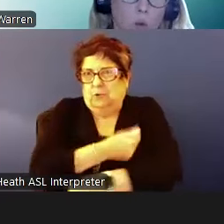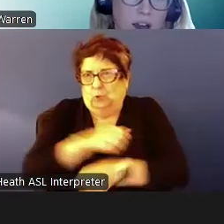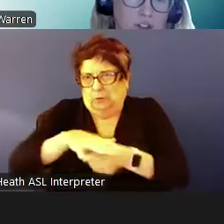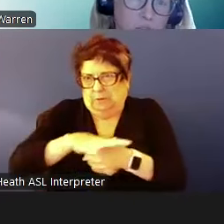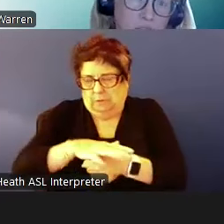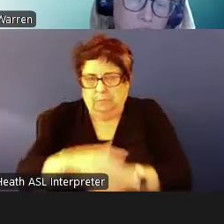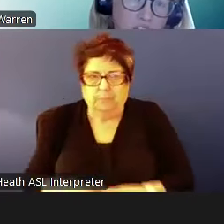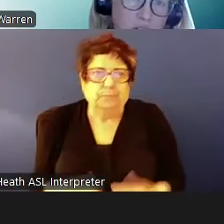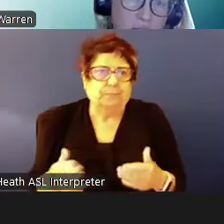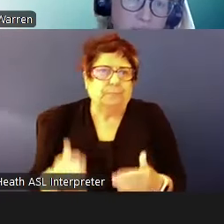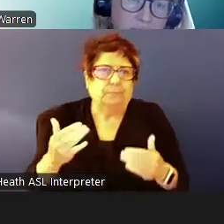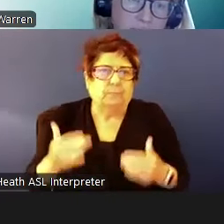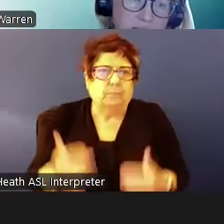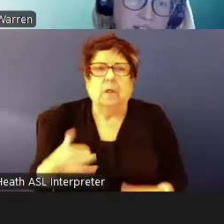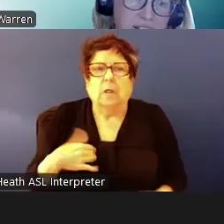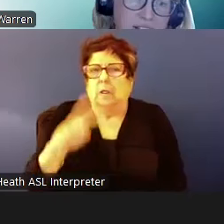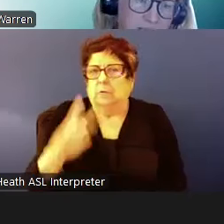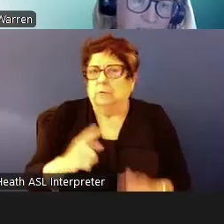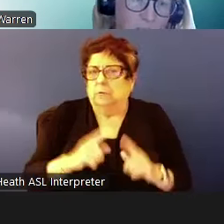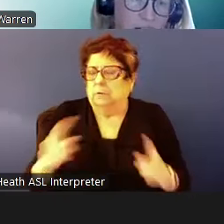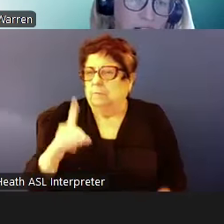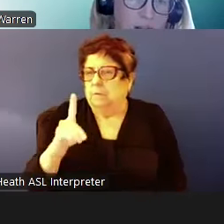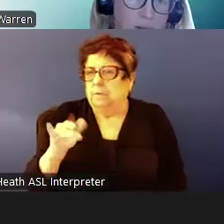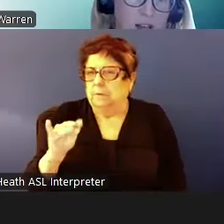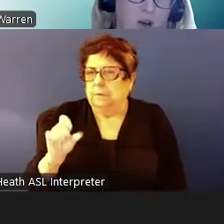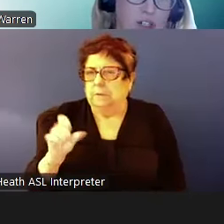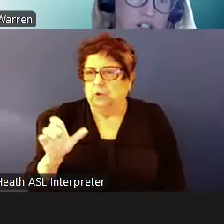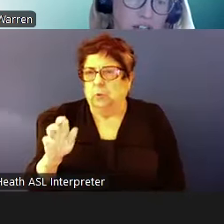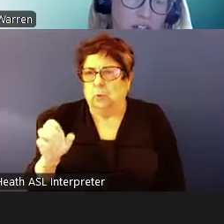we have two discretionary policies and I know this is where Richard can